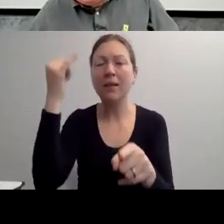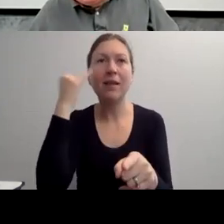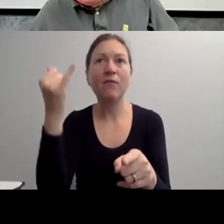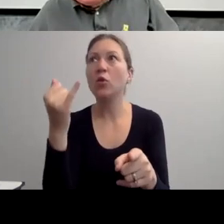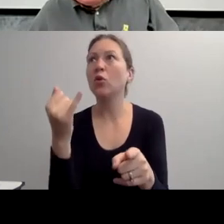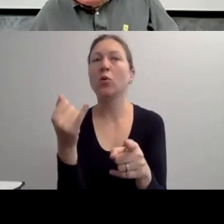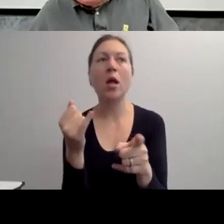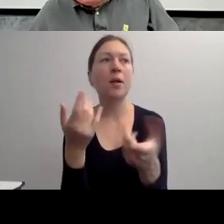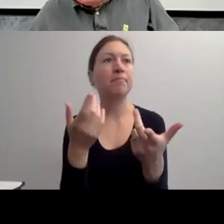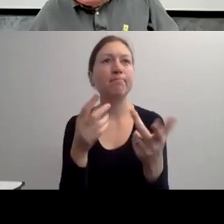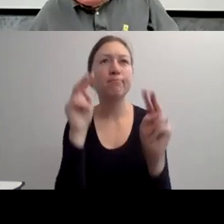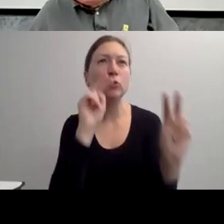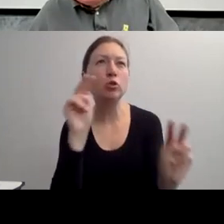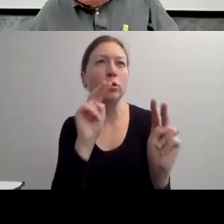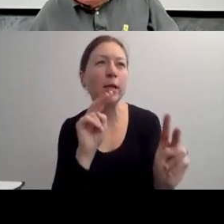THROUGH MEDICAL INTERVENTION.